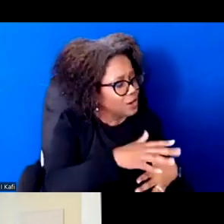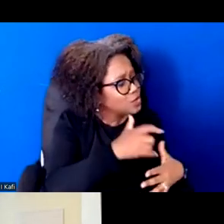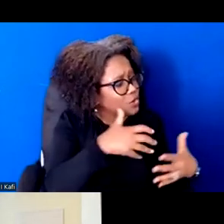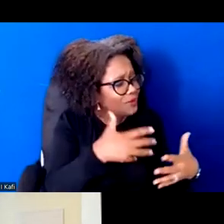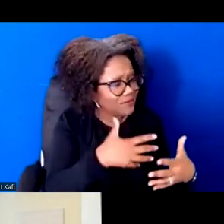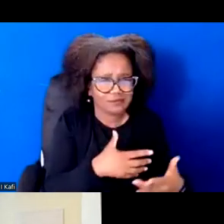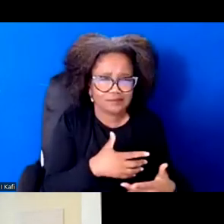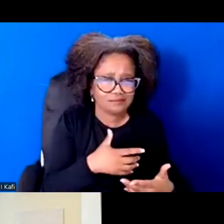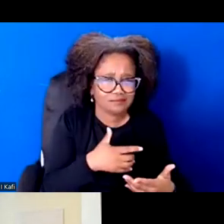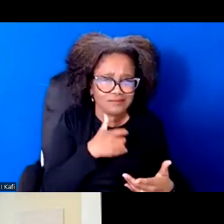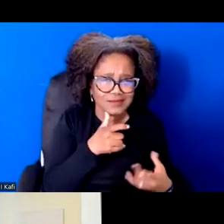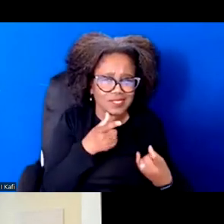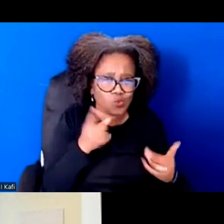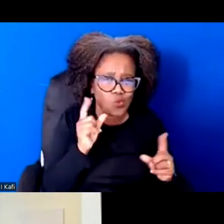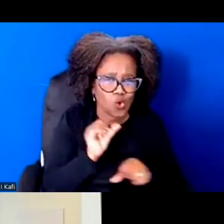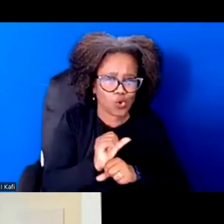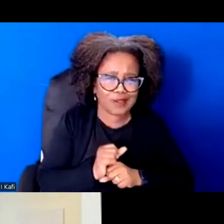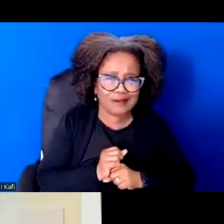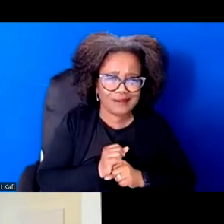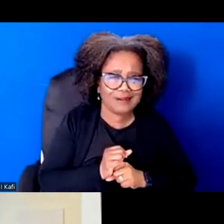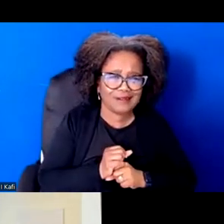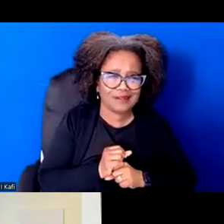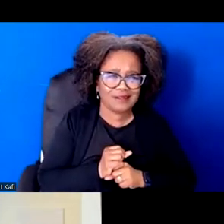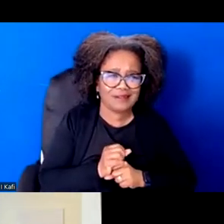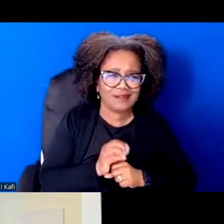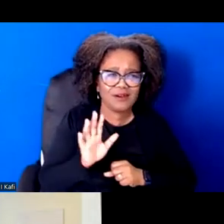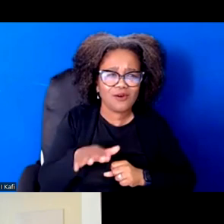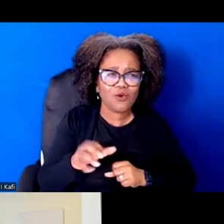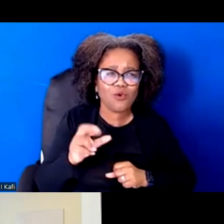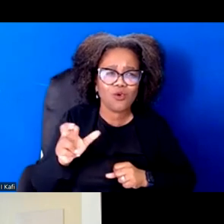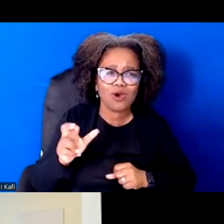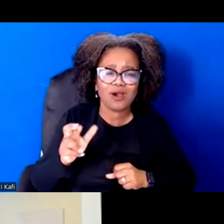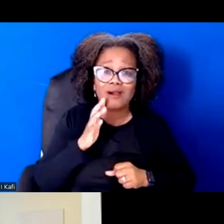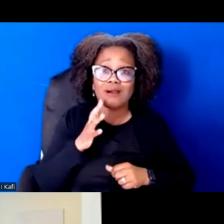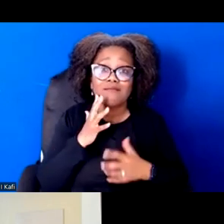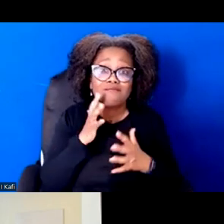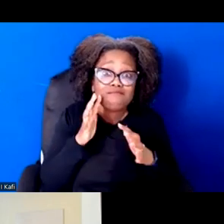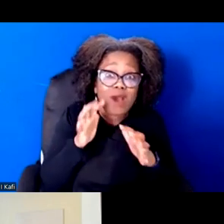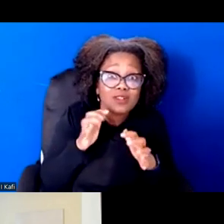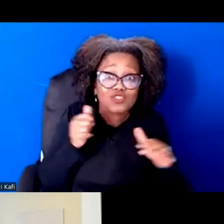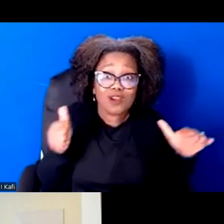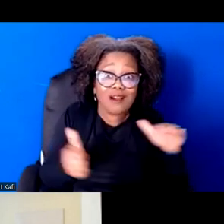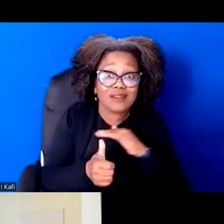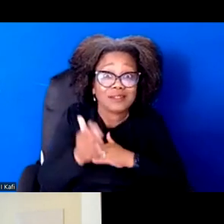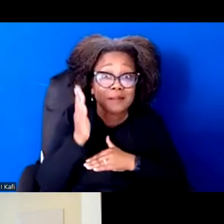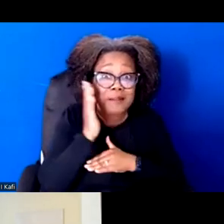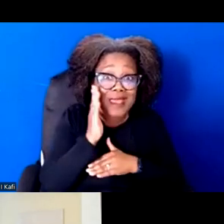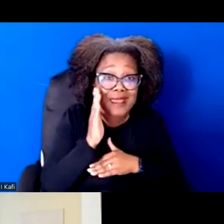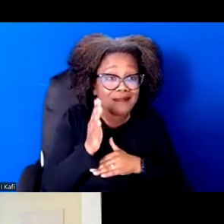It's not as much of a that's not a rational thought. Let me turn on the light and look under the bed. Where's the monster?